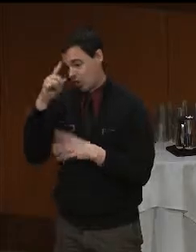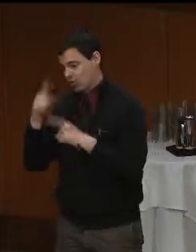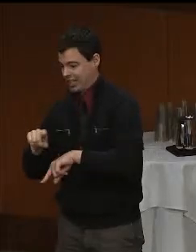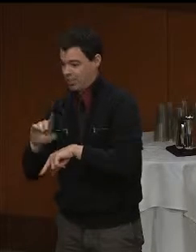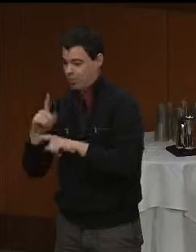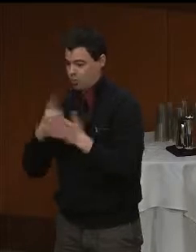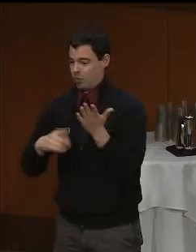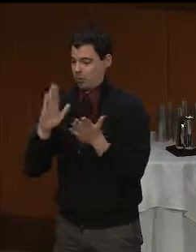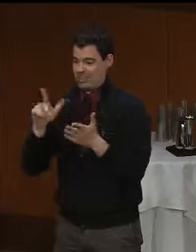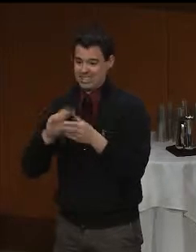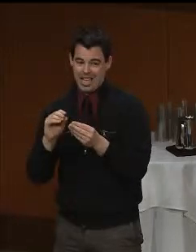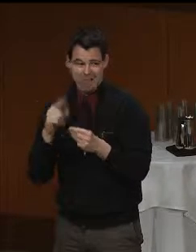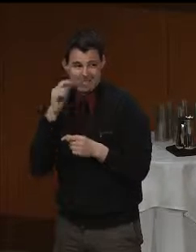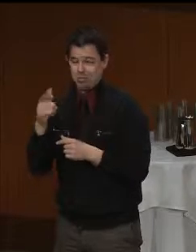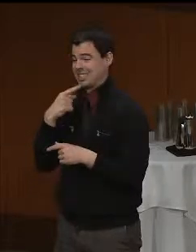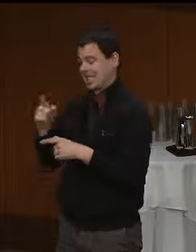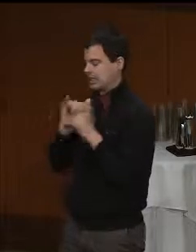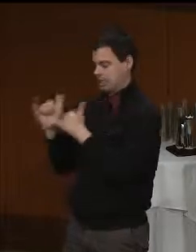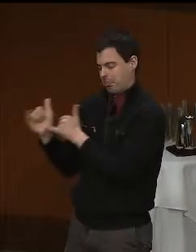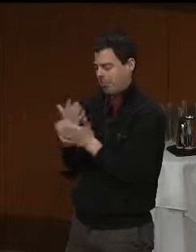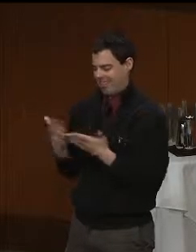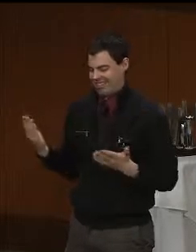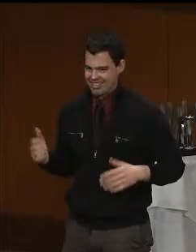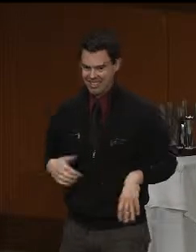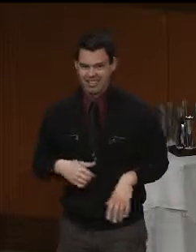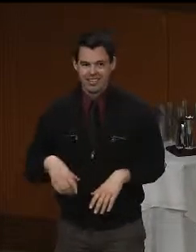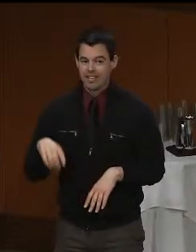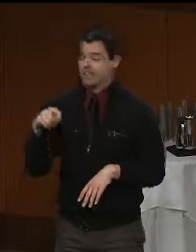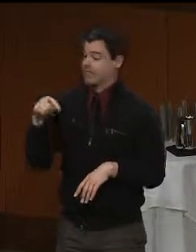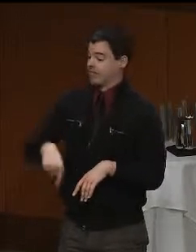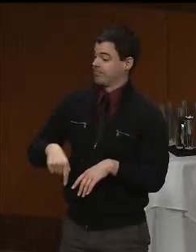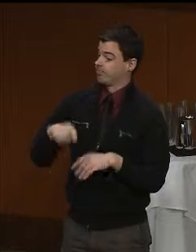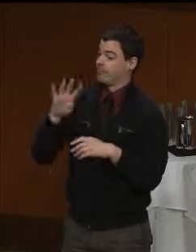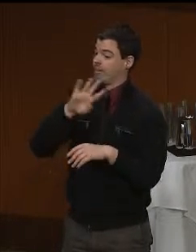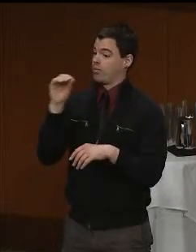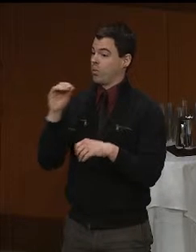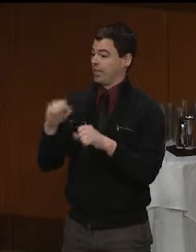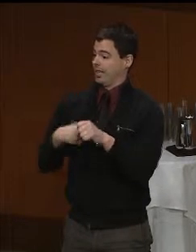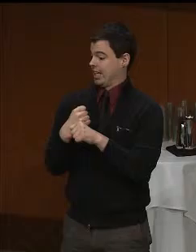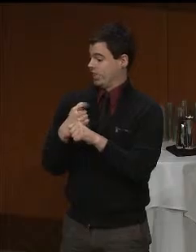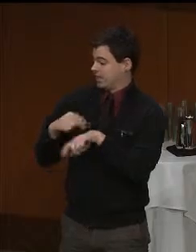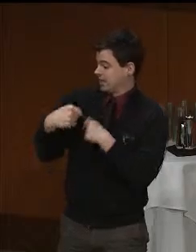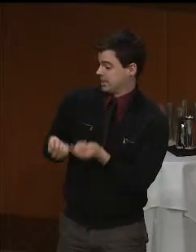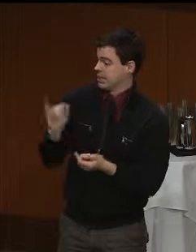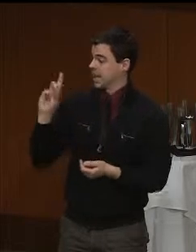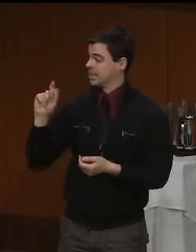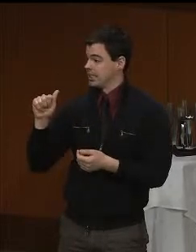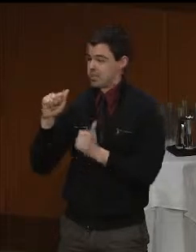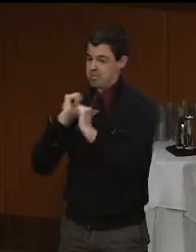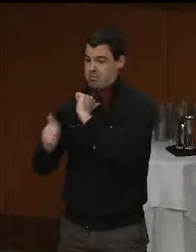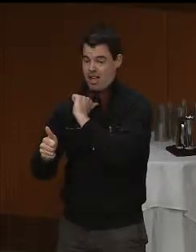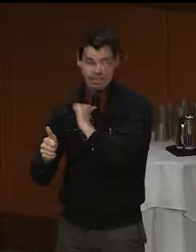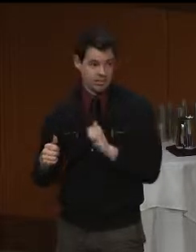2015 marked the 40th anniversary of the Individuals with Disabilities Education Act.